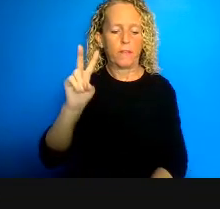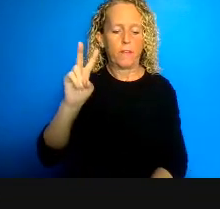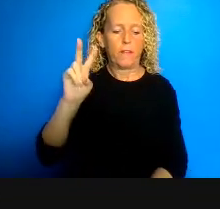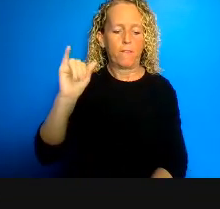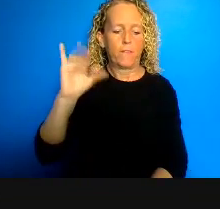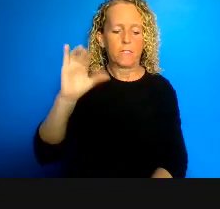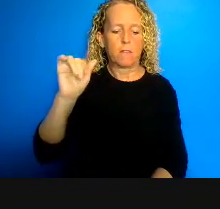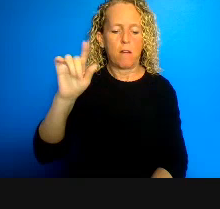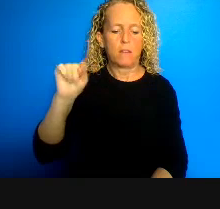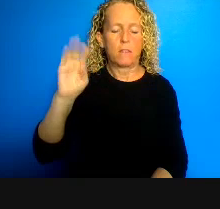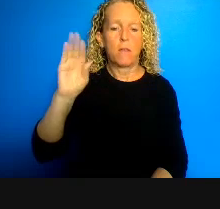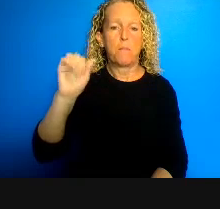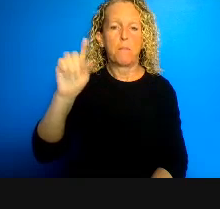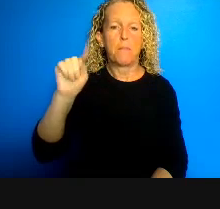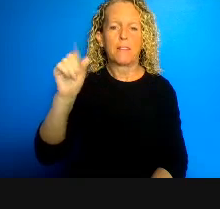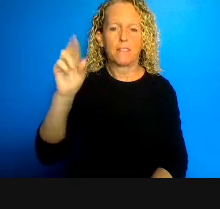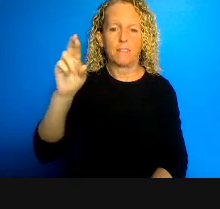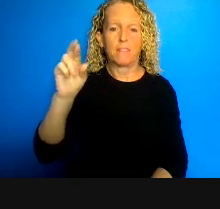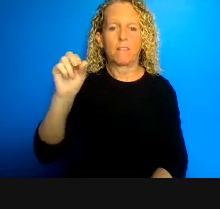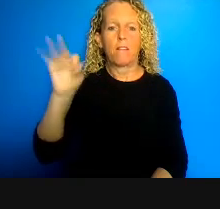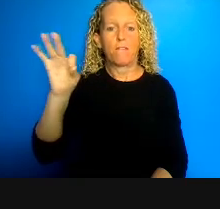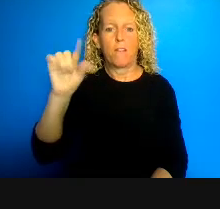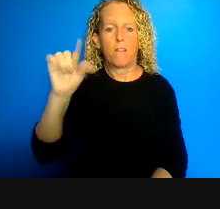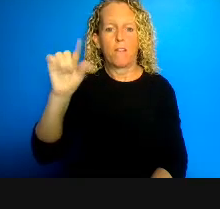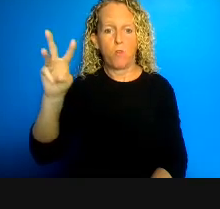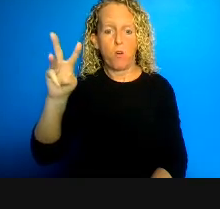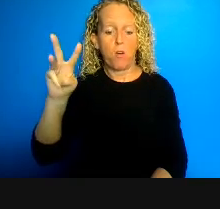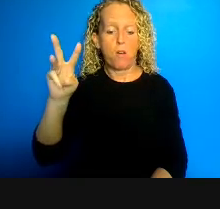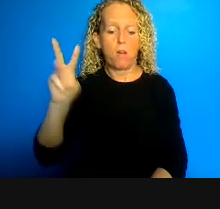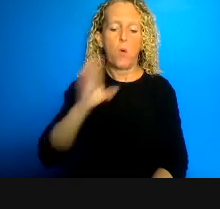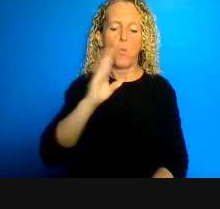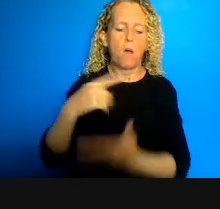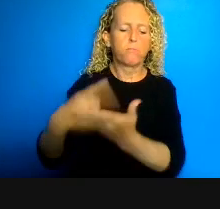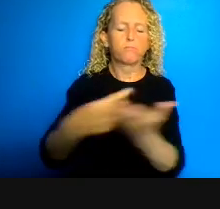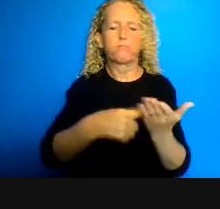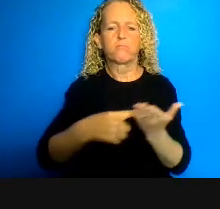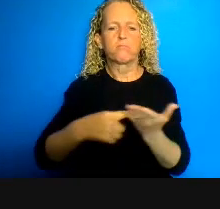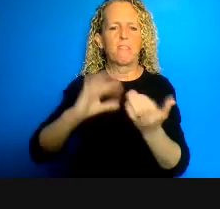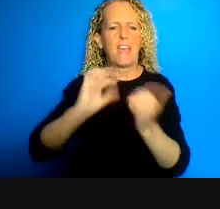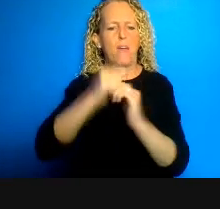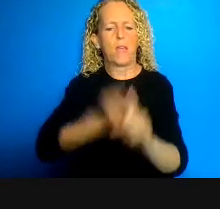on the First Nation communities. During the presentations we encourage you our